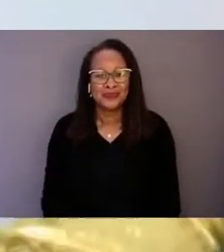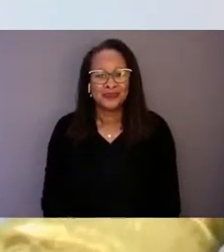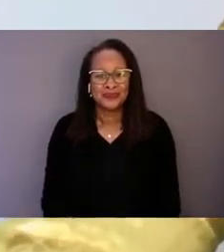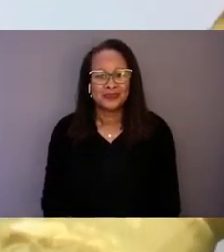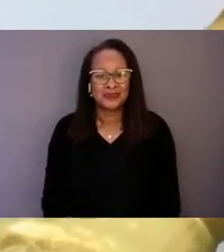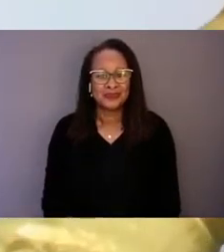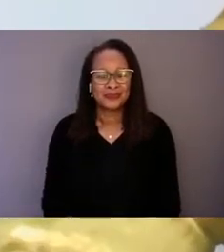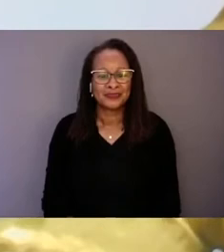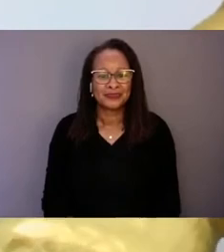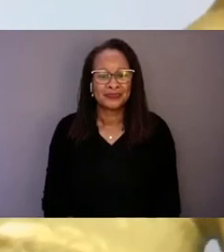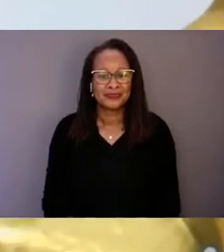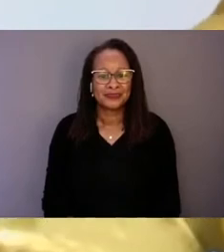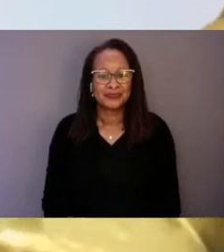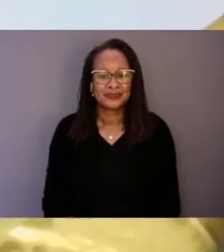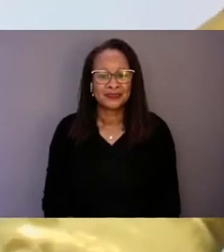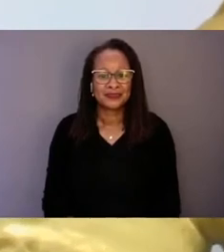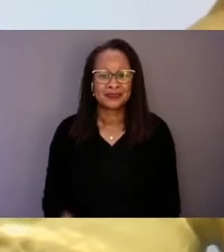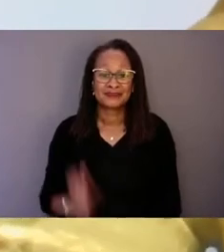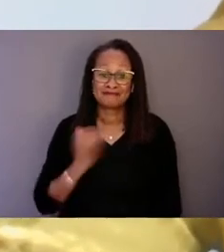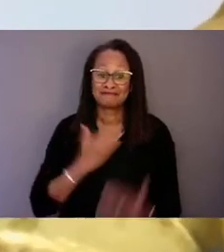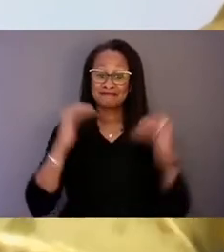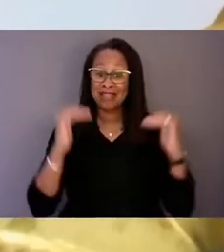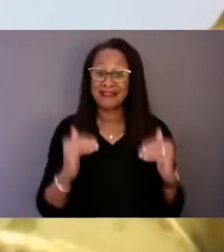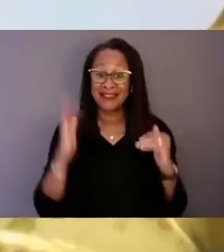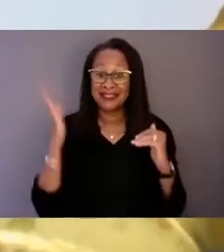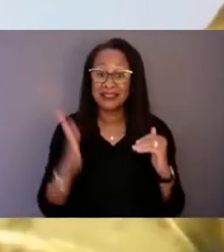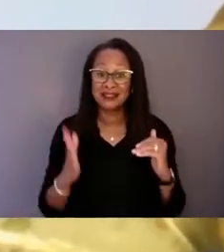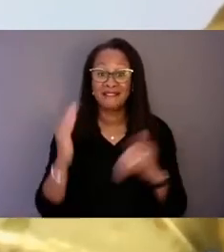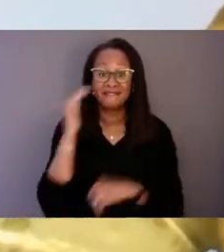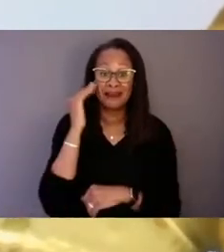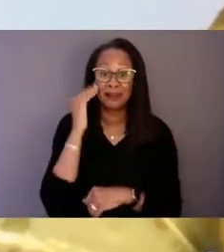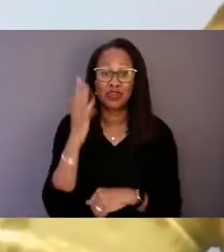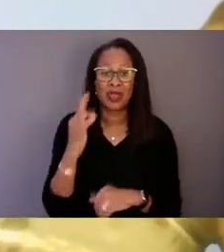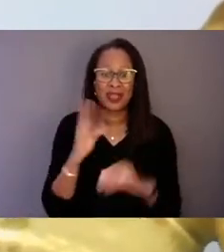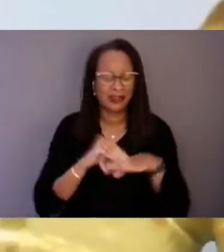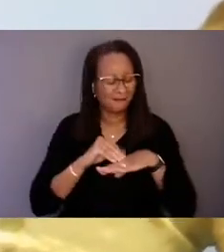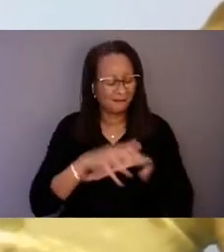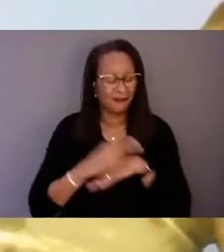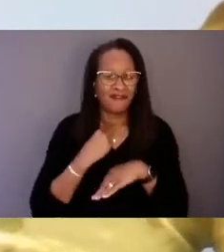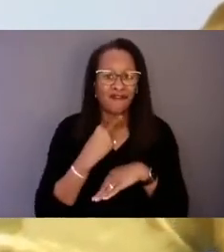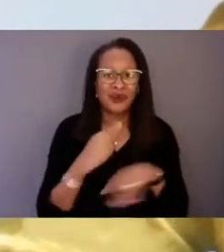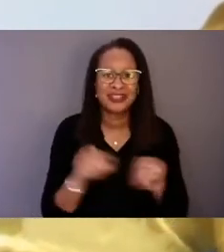Our next speaker is a familiar and influential voice as a leader in behavioral health.